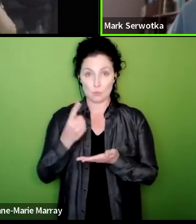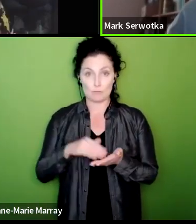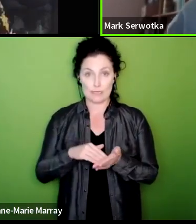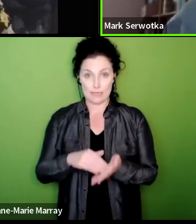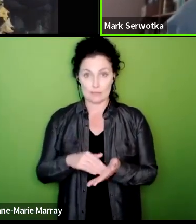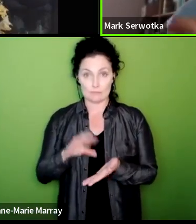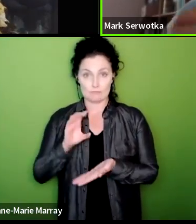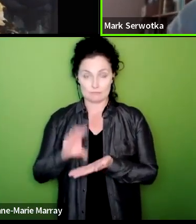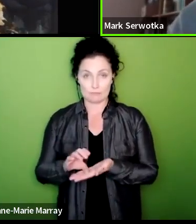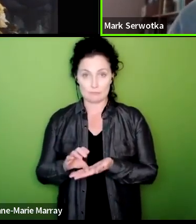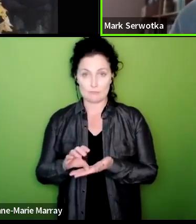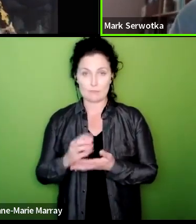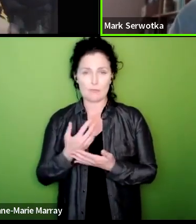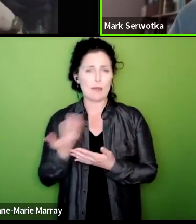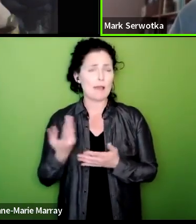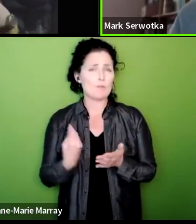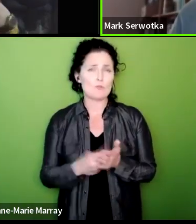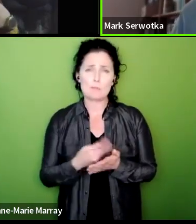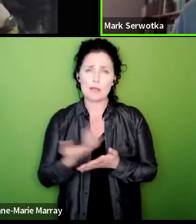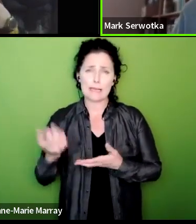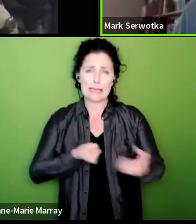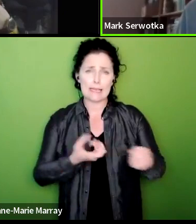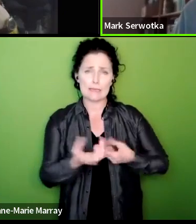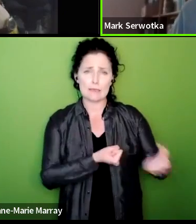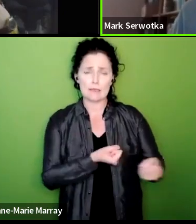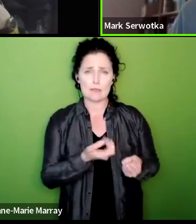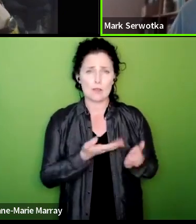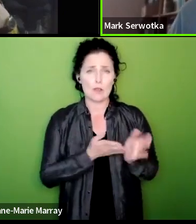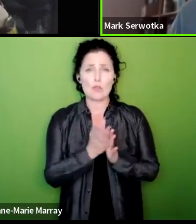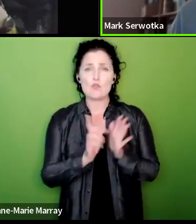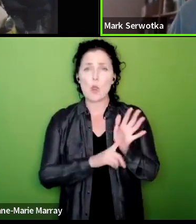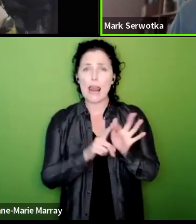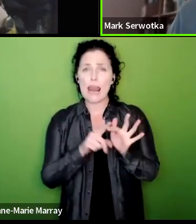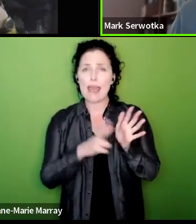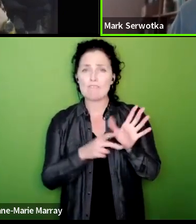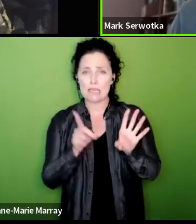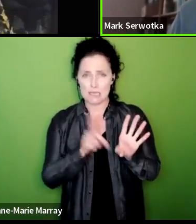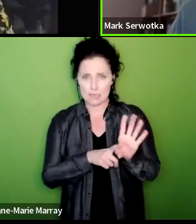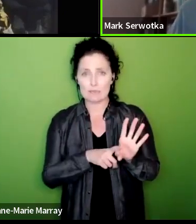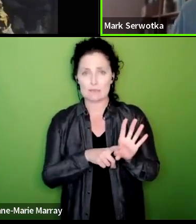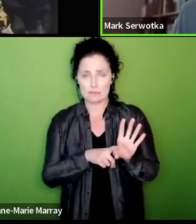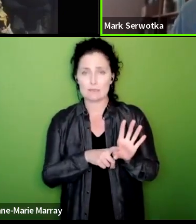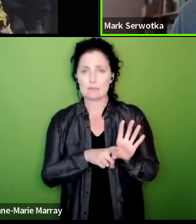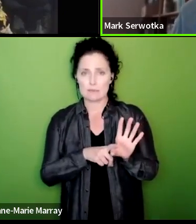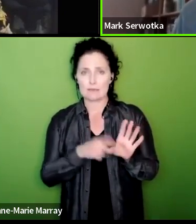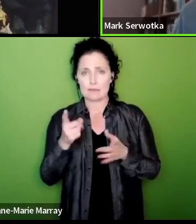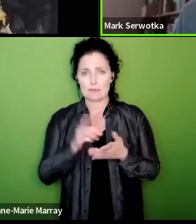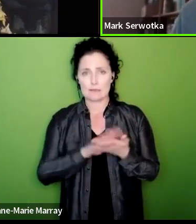whether it's through the levy that we ask people to to to ensure that the pay for the direct debit